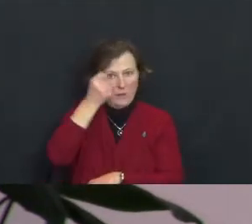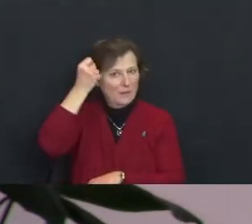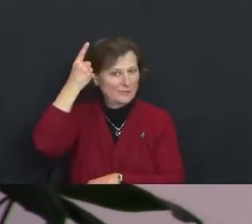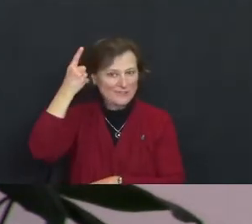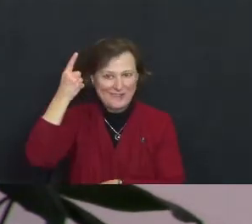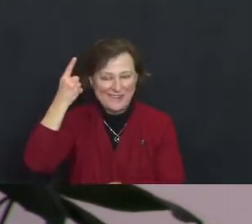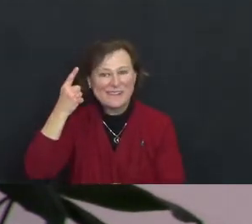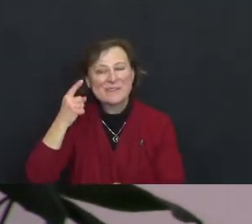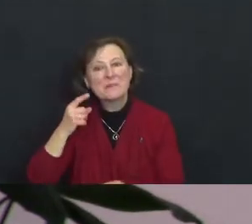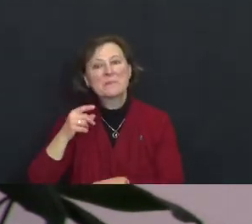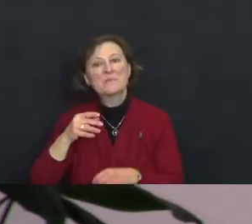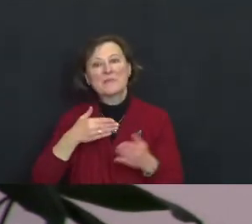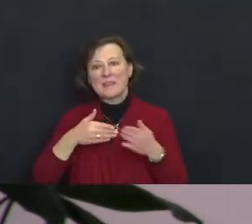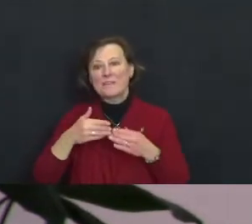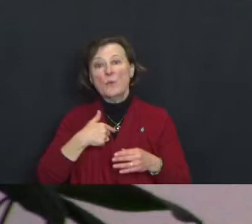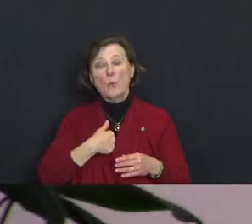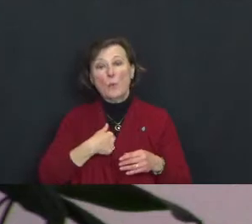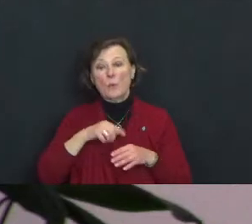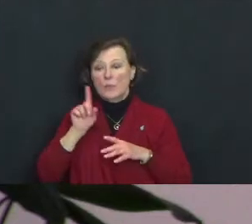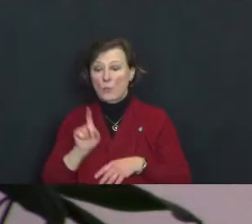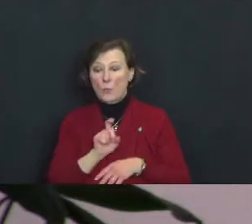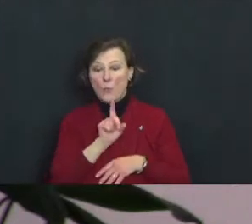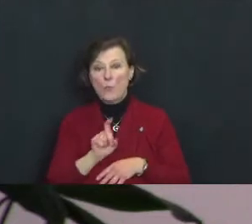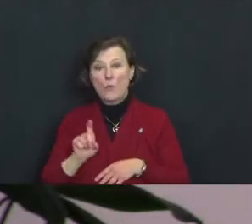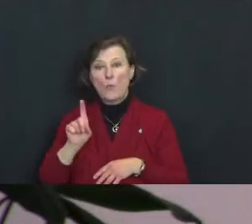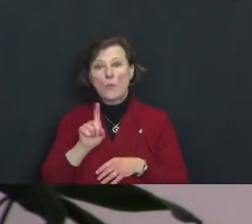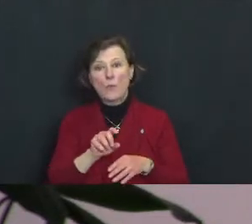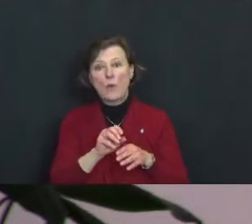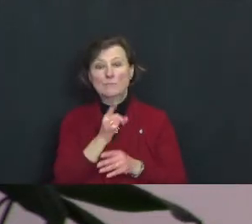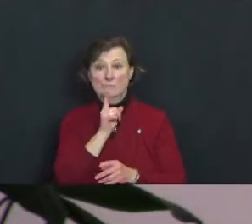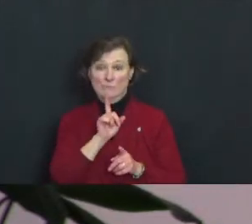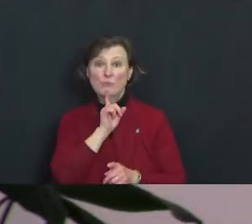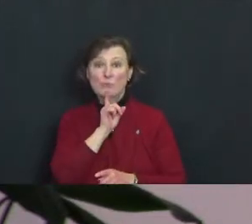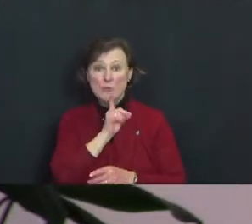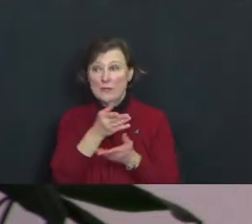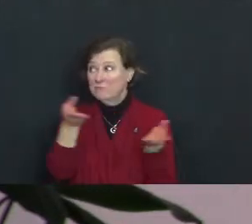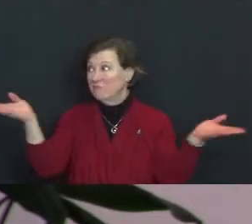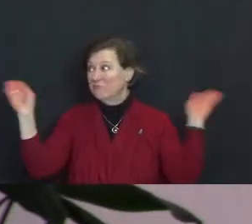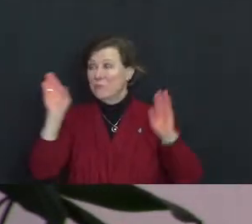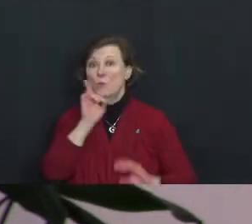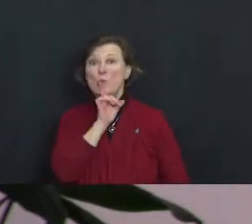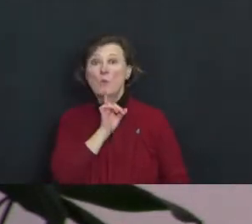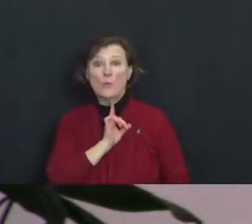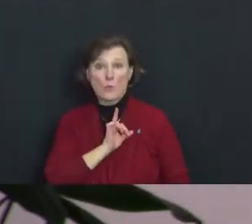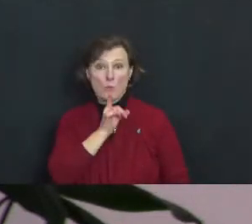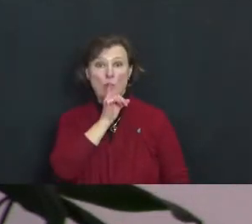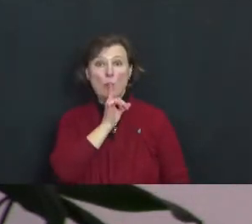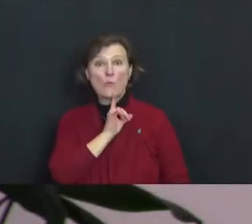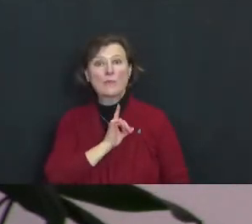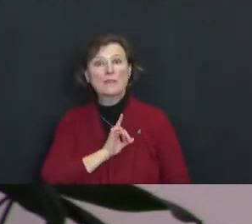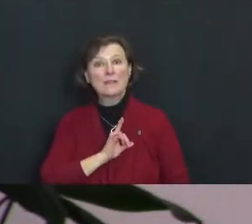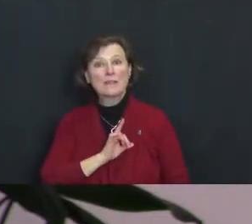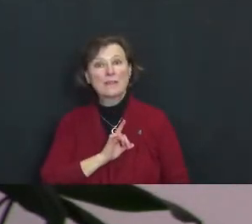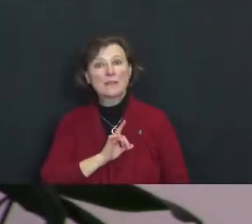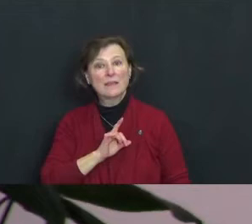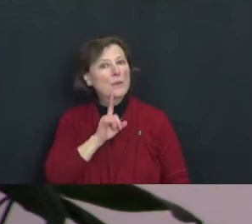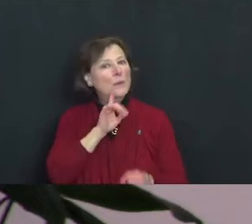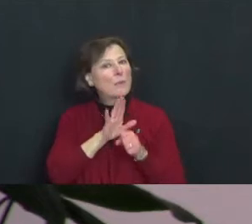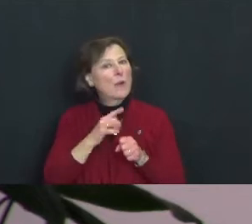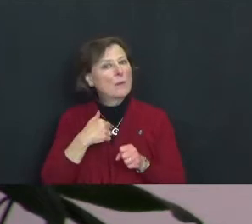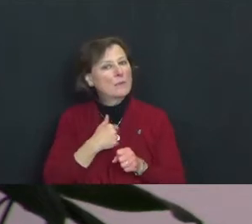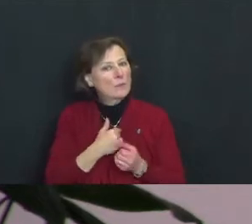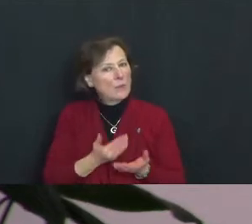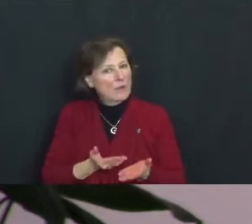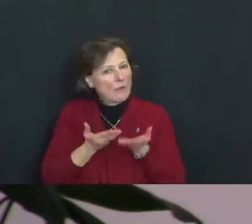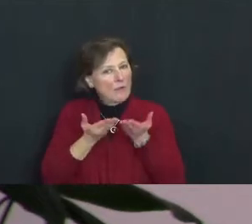And though we each walk within a vast loneliness, the promise we offer here is that we do not